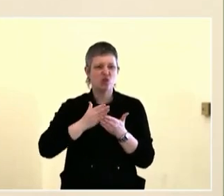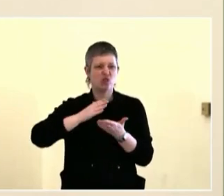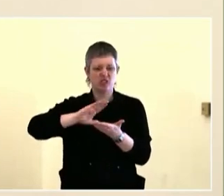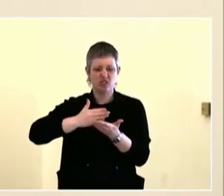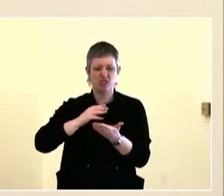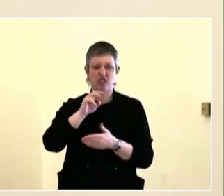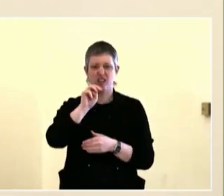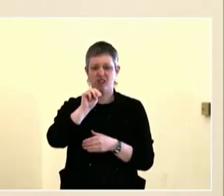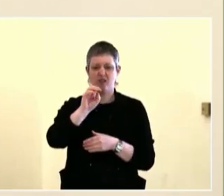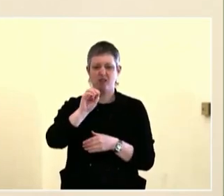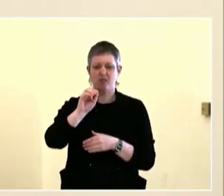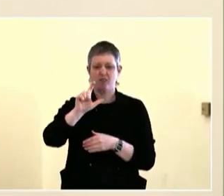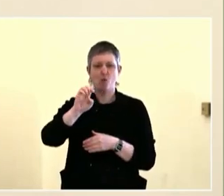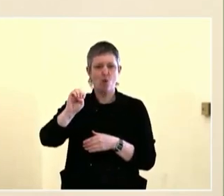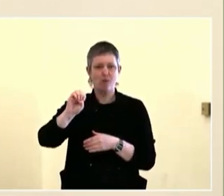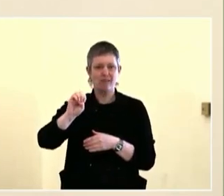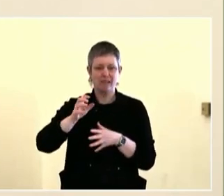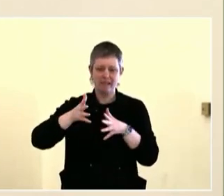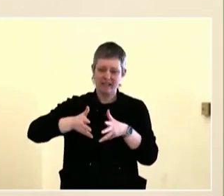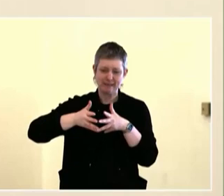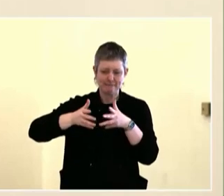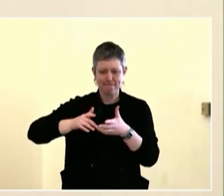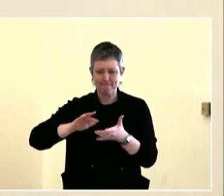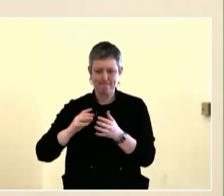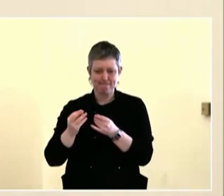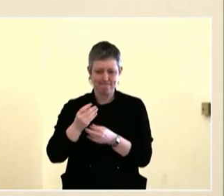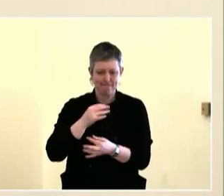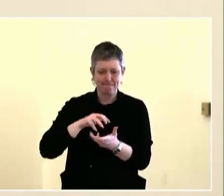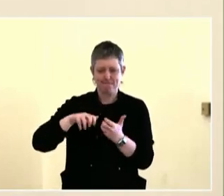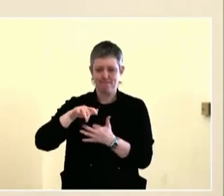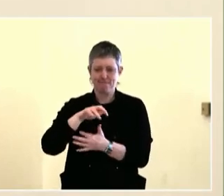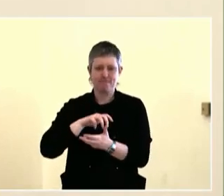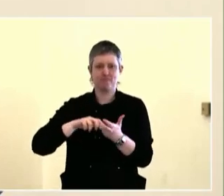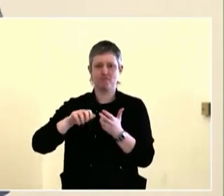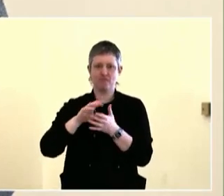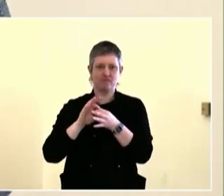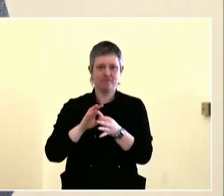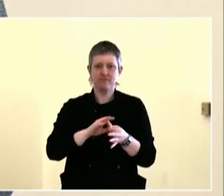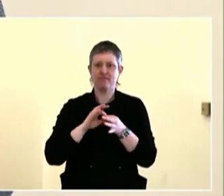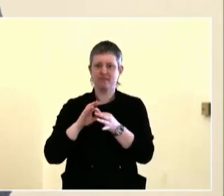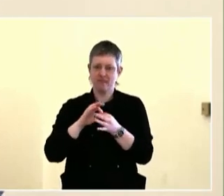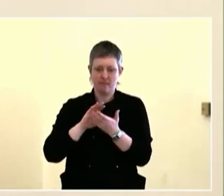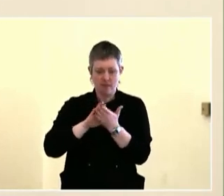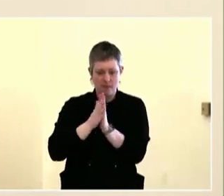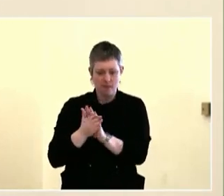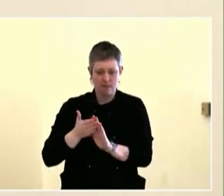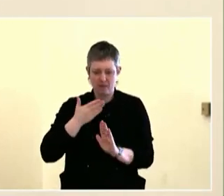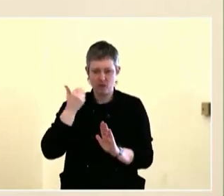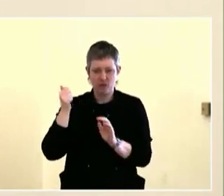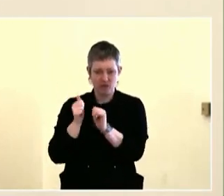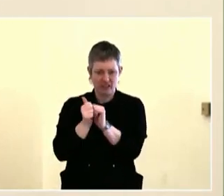that notion of being able to collaborate wherever we can and to talk as much as we can as